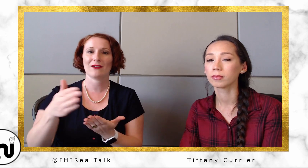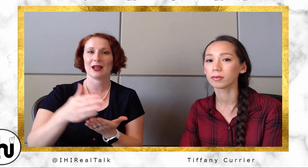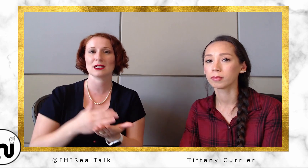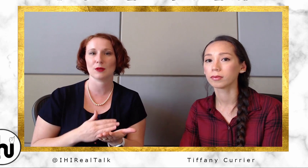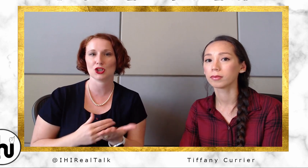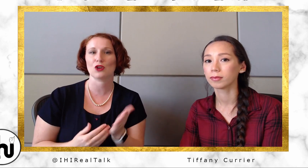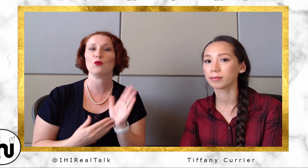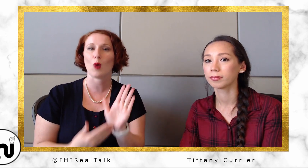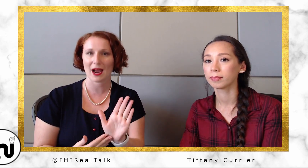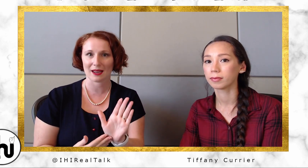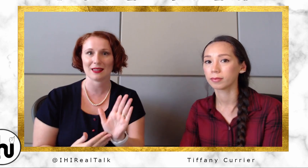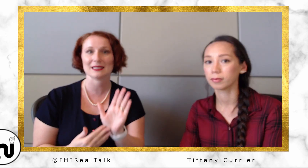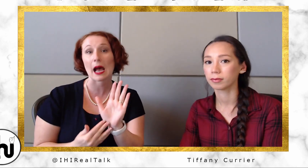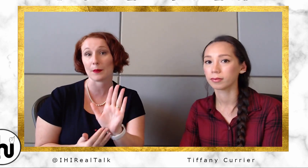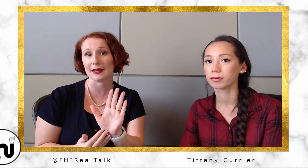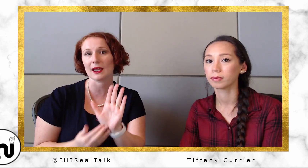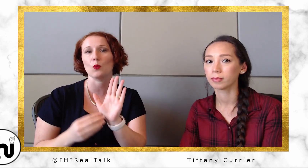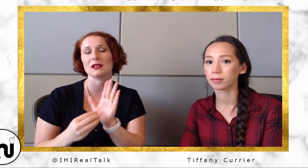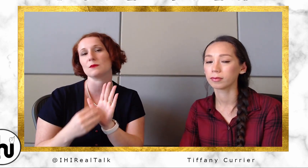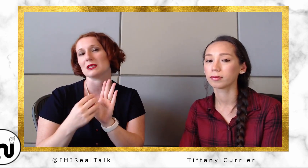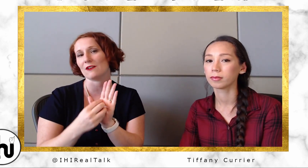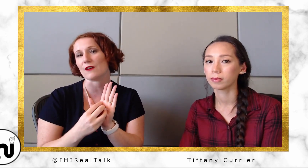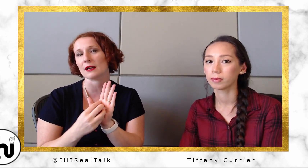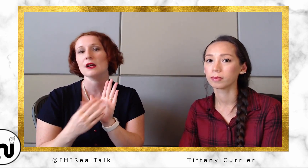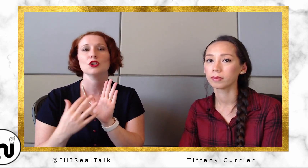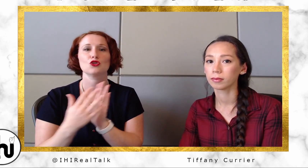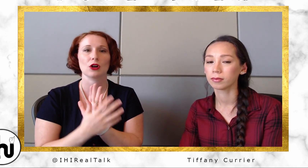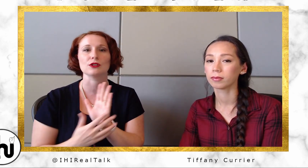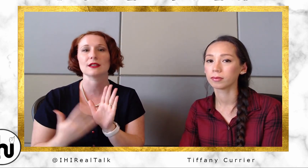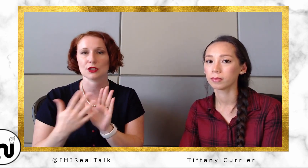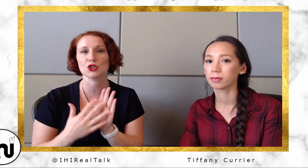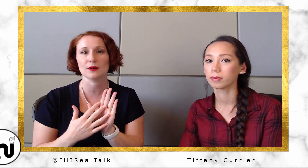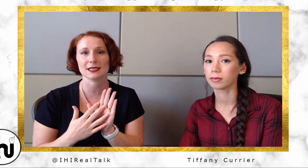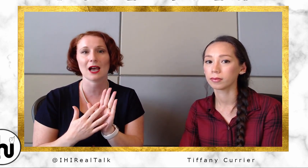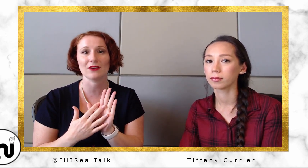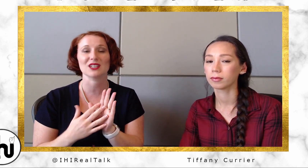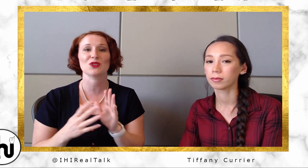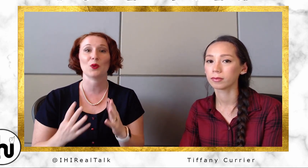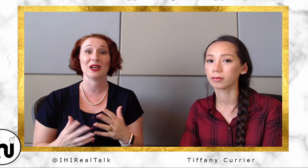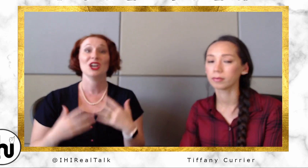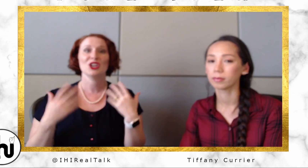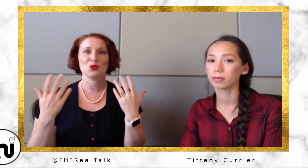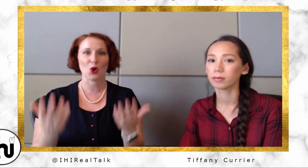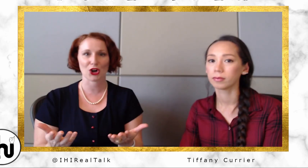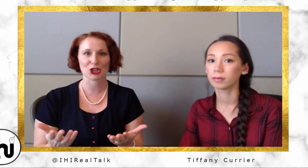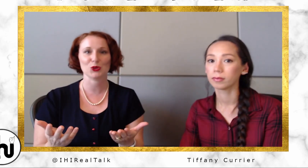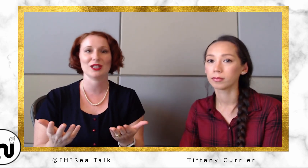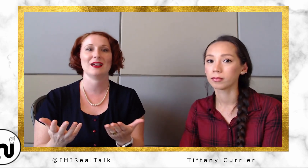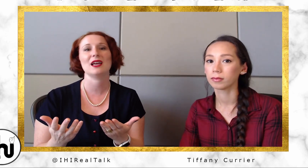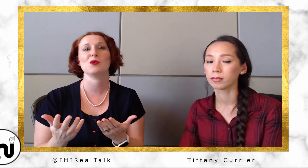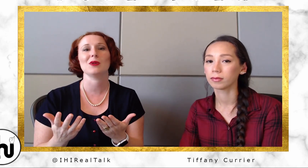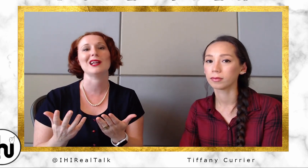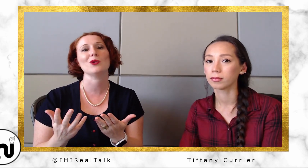explanation of why that's happening and what specific struggles that the students having so that when you are included in the IEP meaning you have